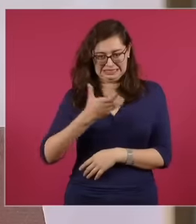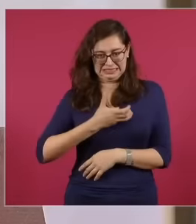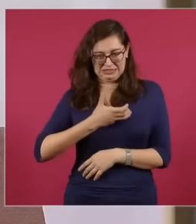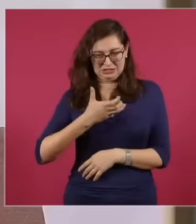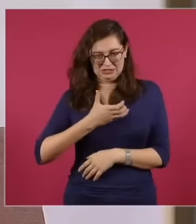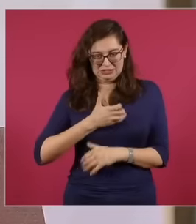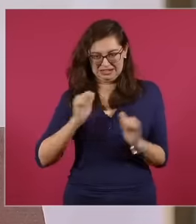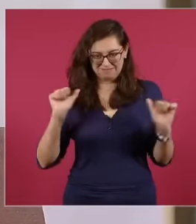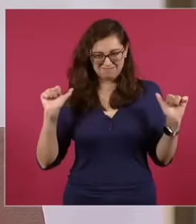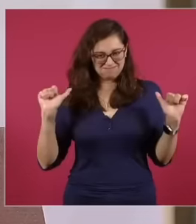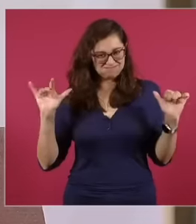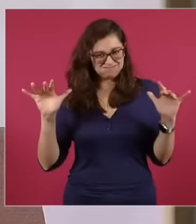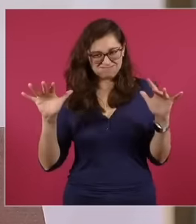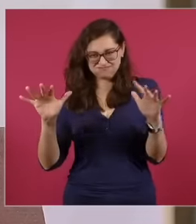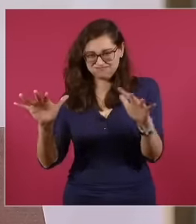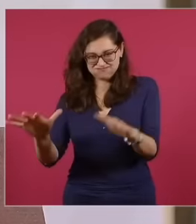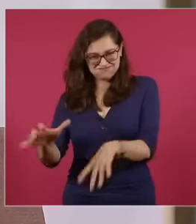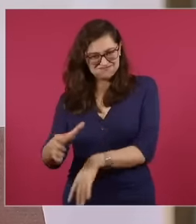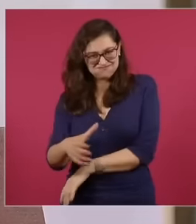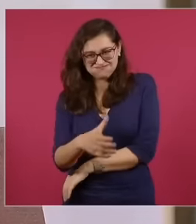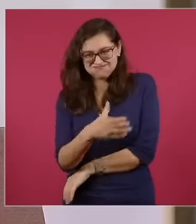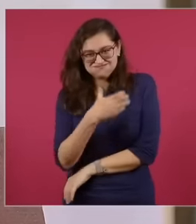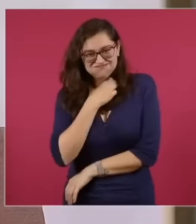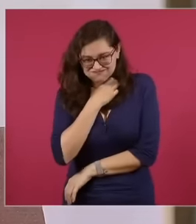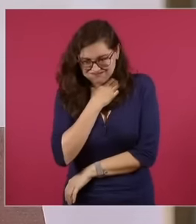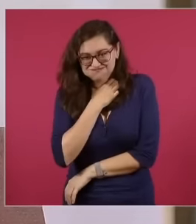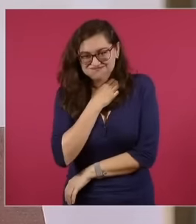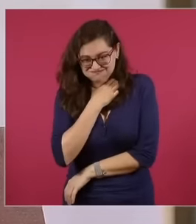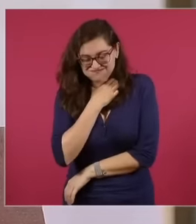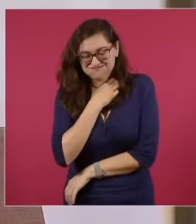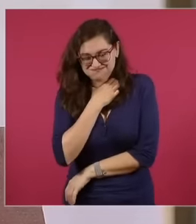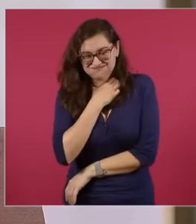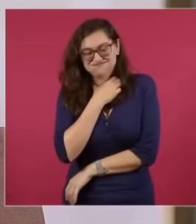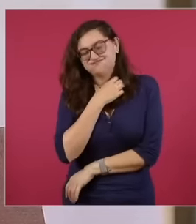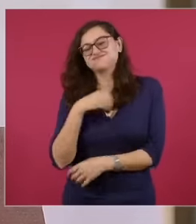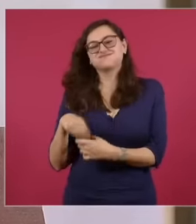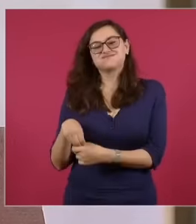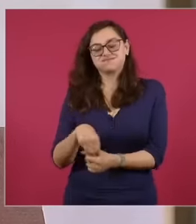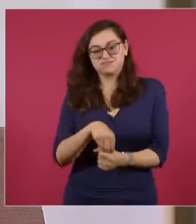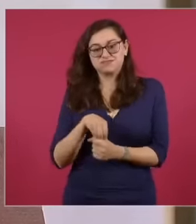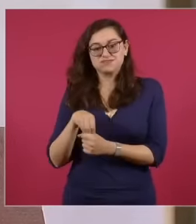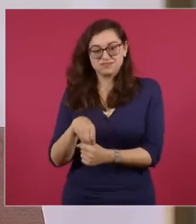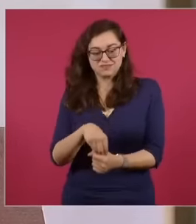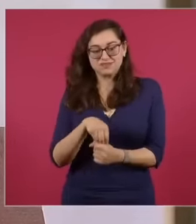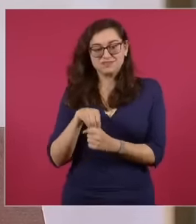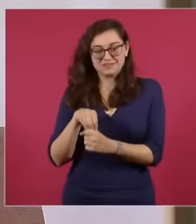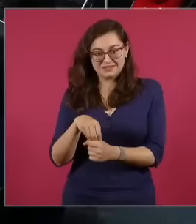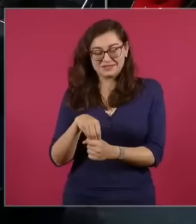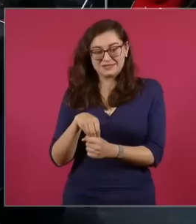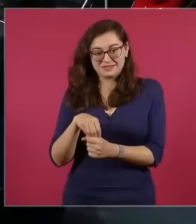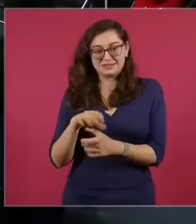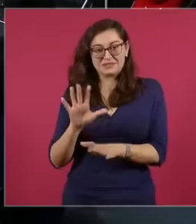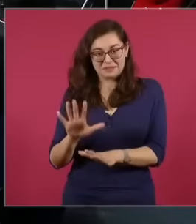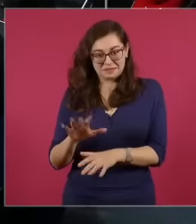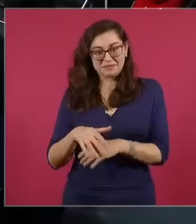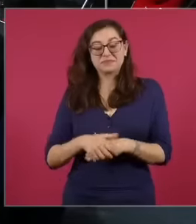full commemorating our independence and our